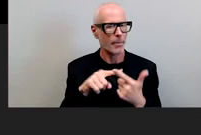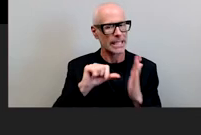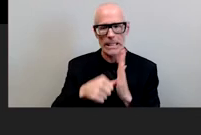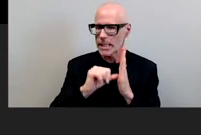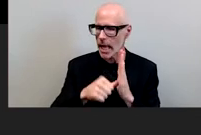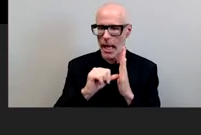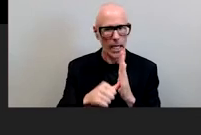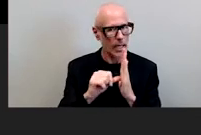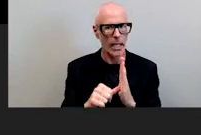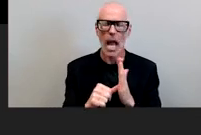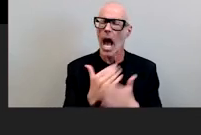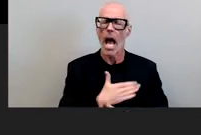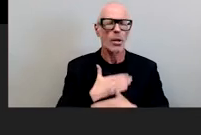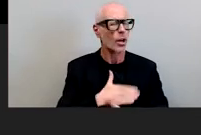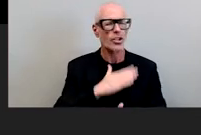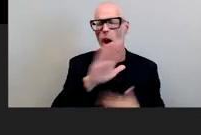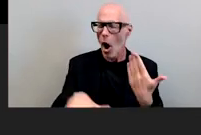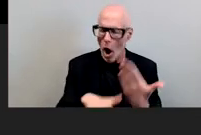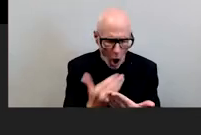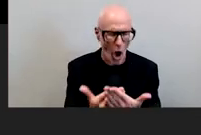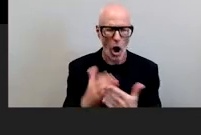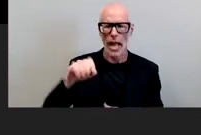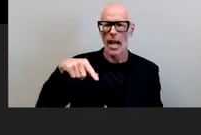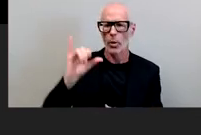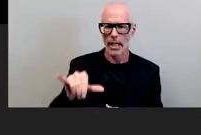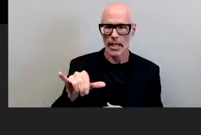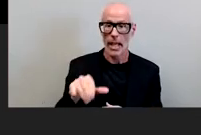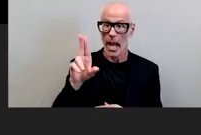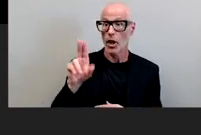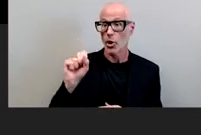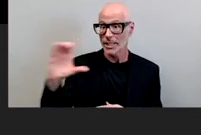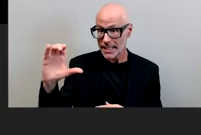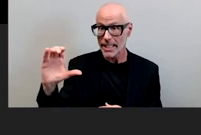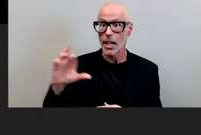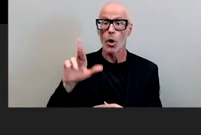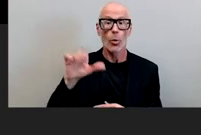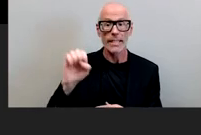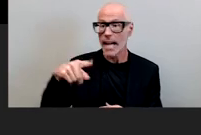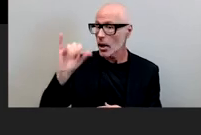that i appreciate all forms of equity at the usc race and equity center we don't just do race we